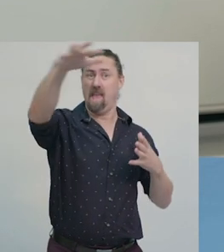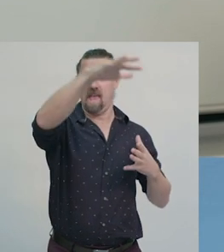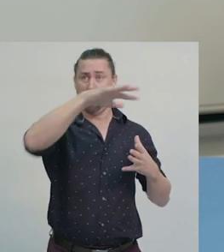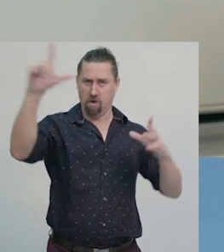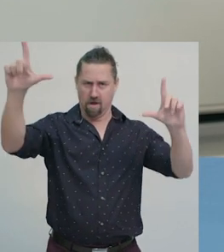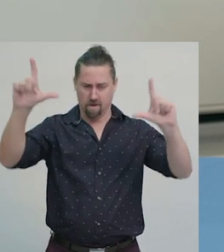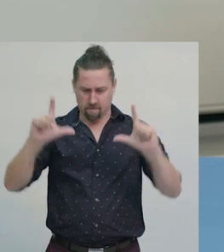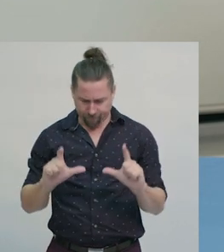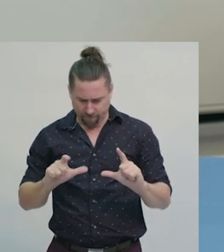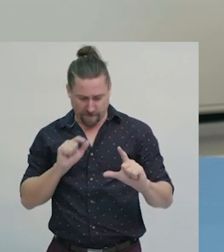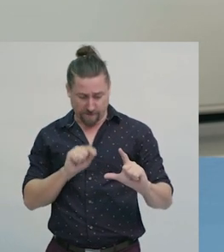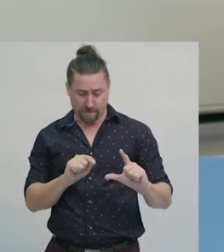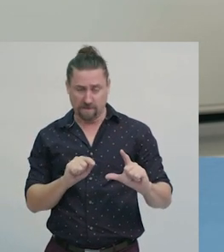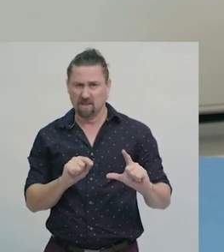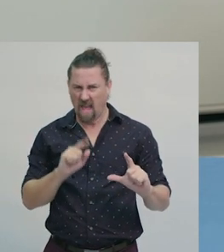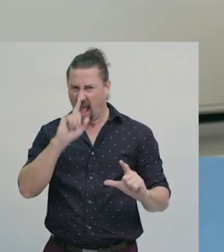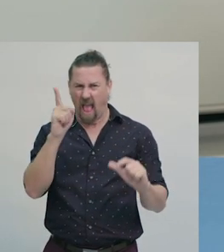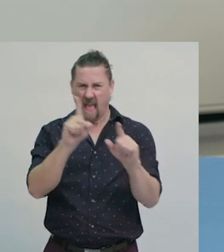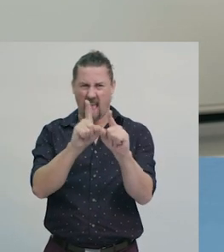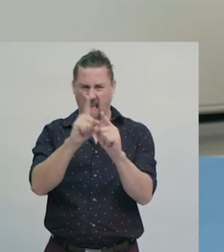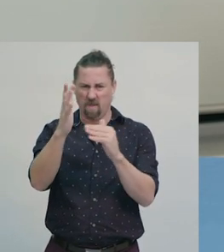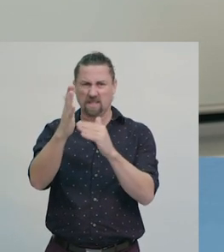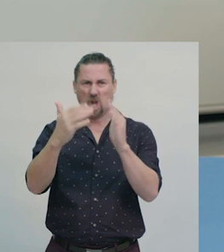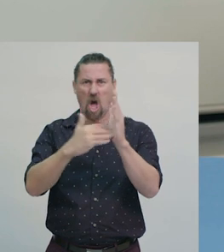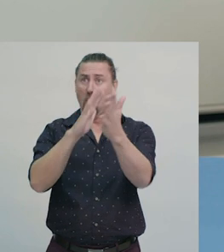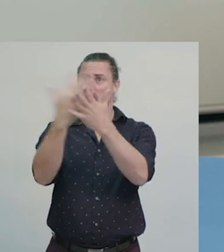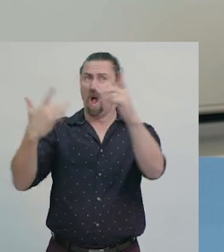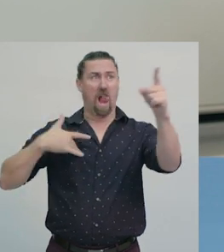This representation will always be smaller than real life.